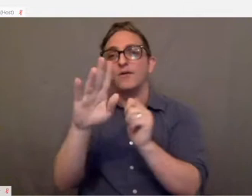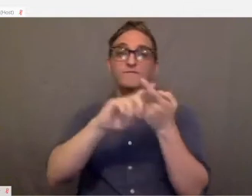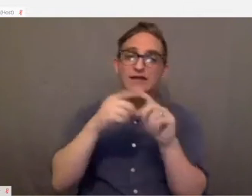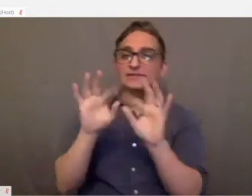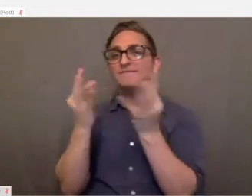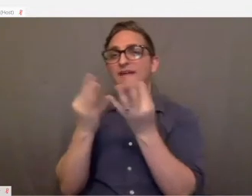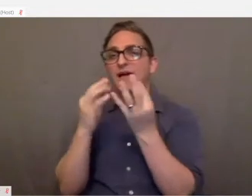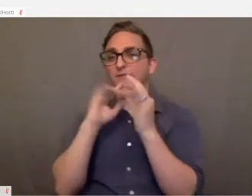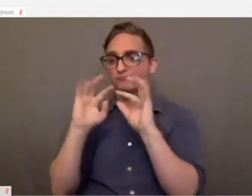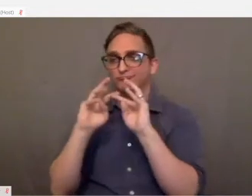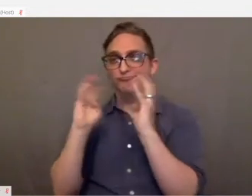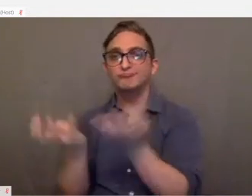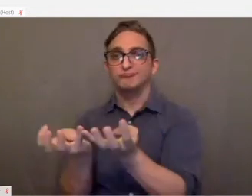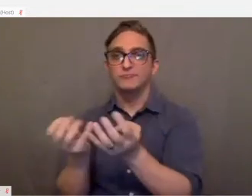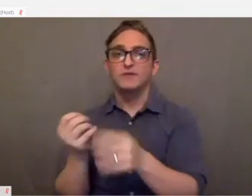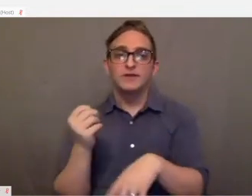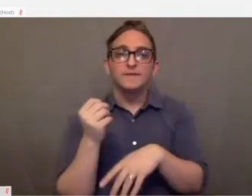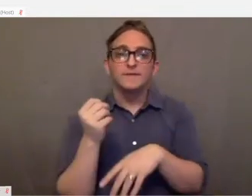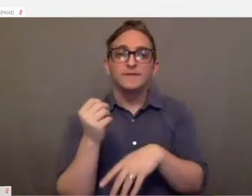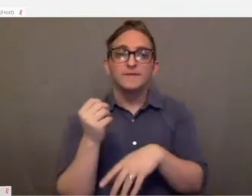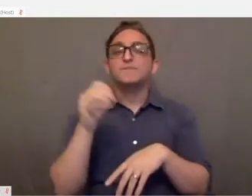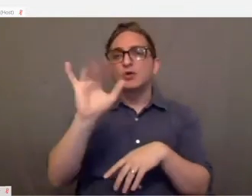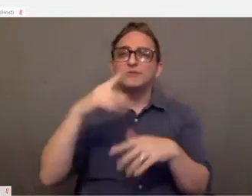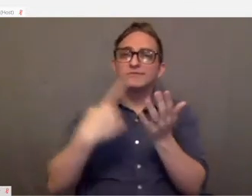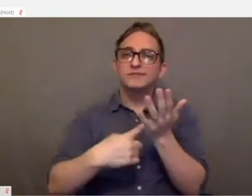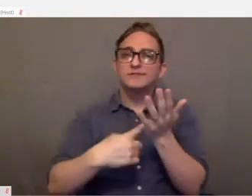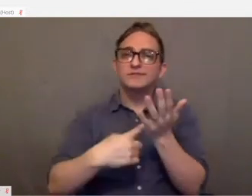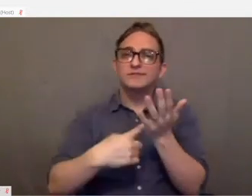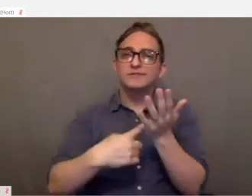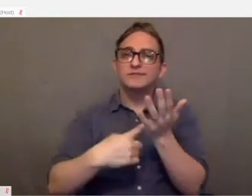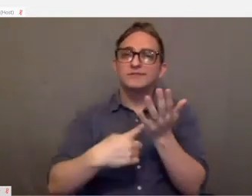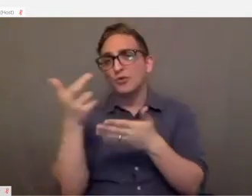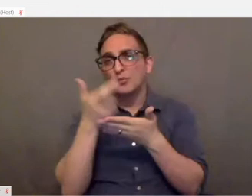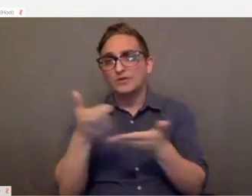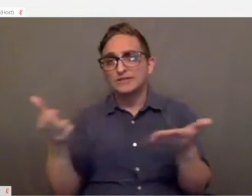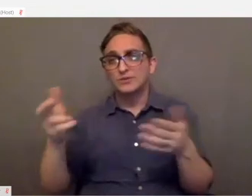We'll cover a few different other resources that you can looker at after all of this is